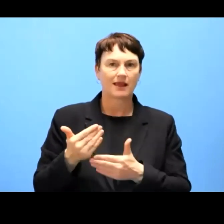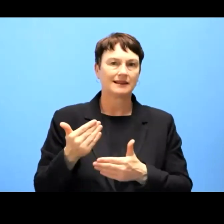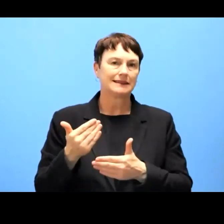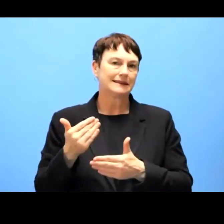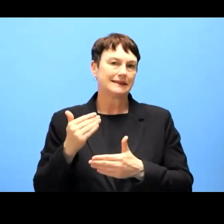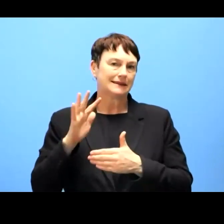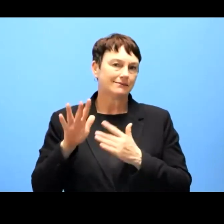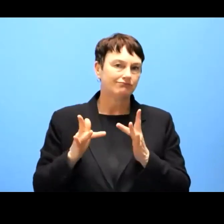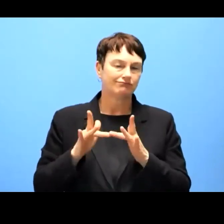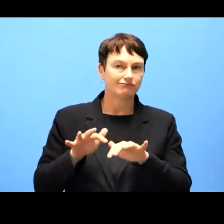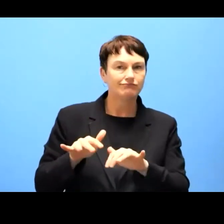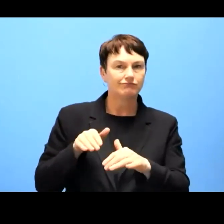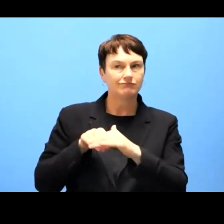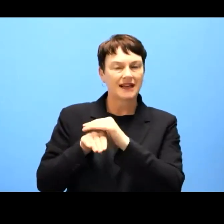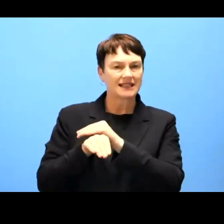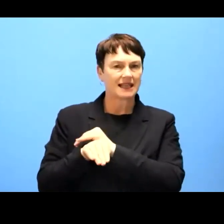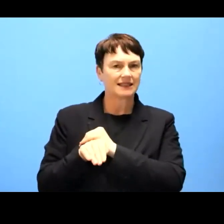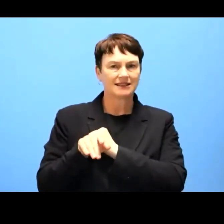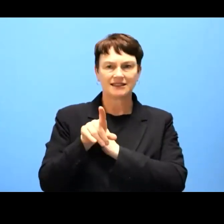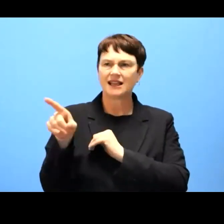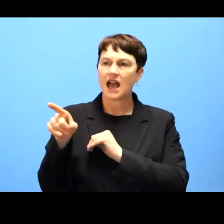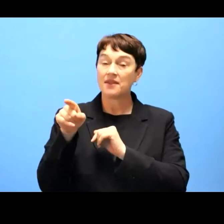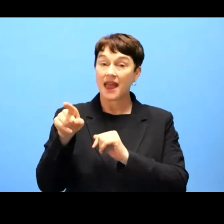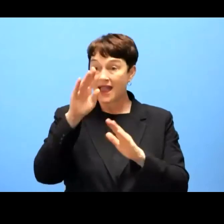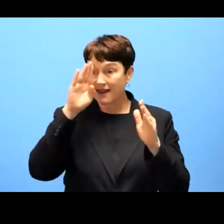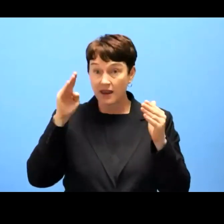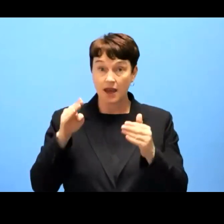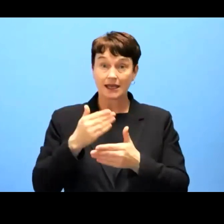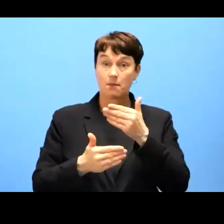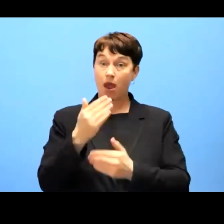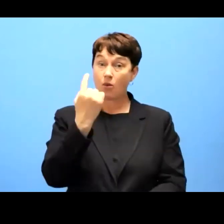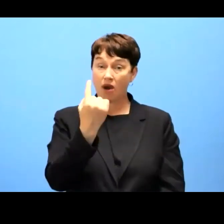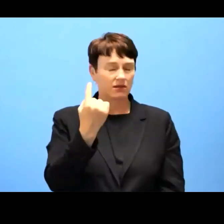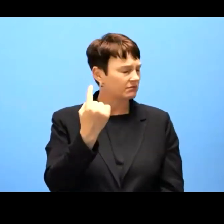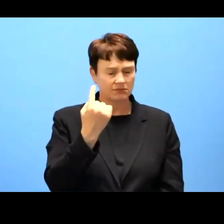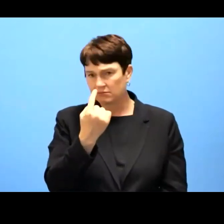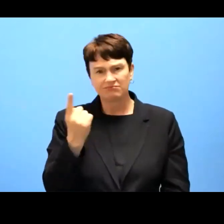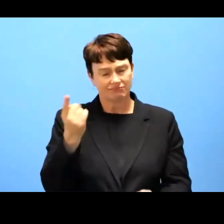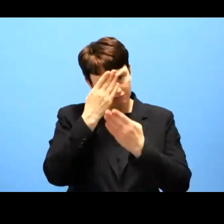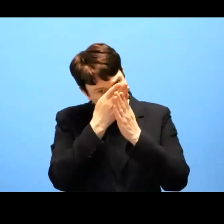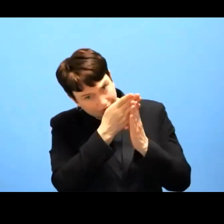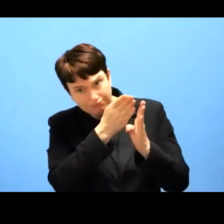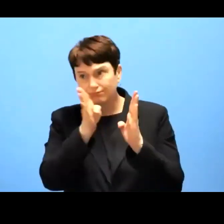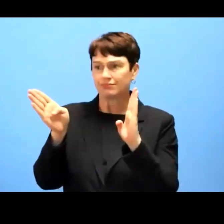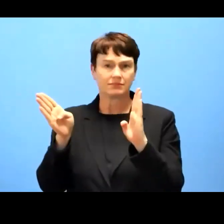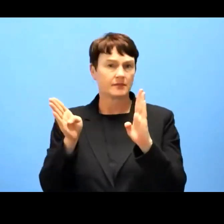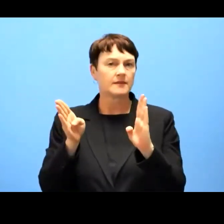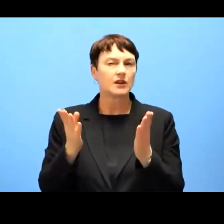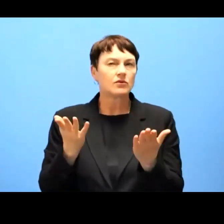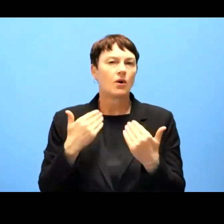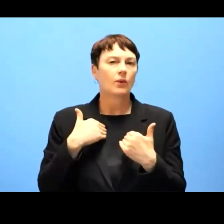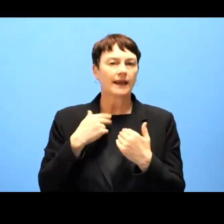So we look very much forward the conclusions of the evaluation the Web Directive that June